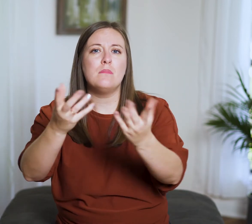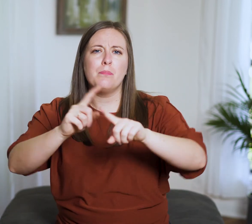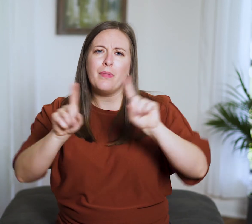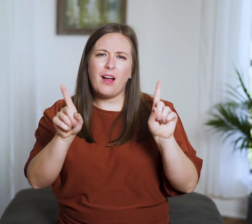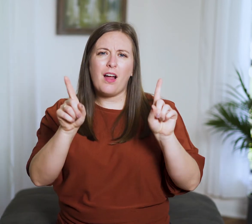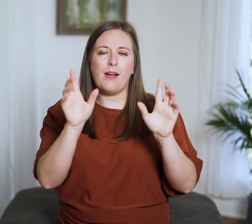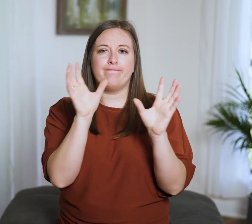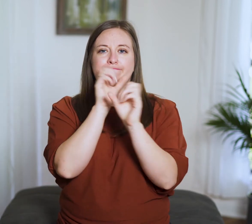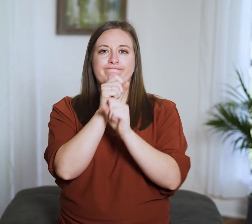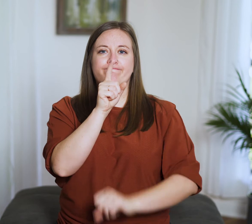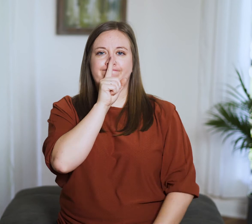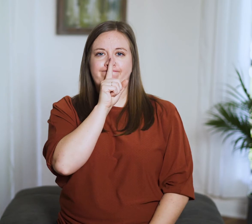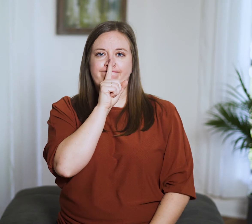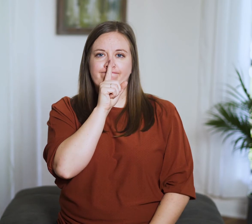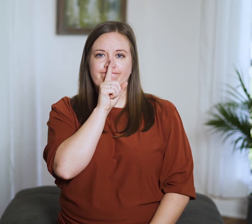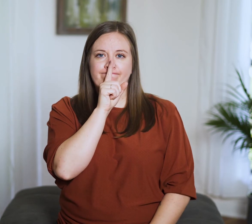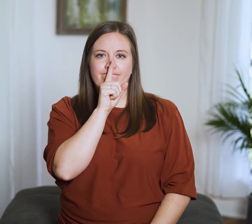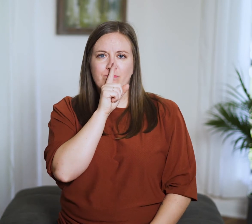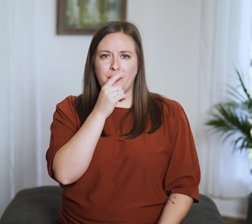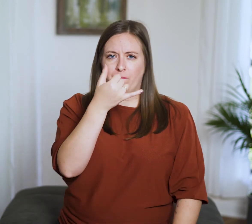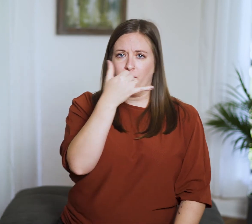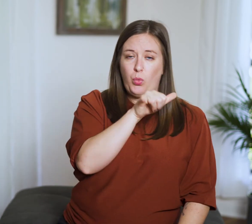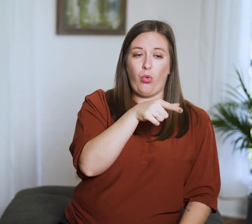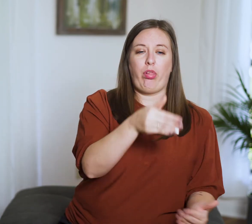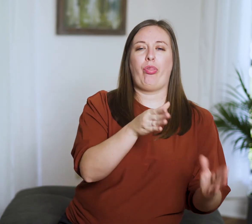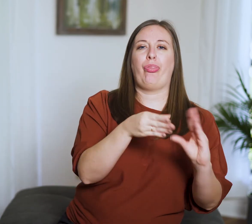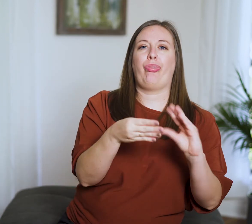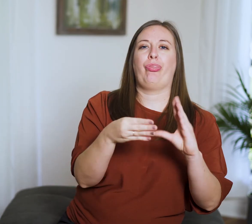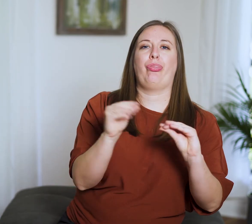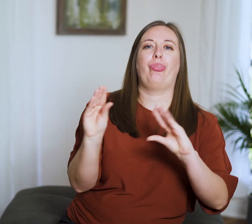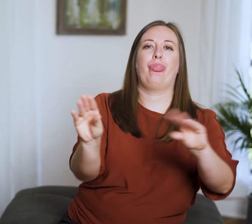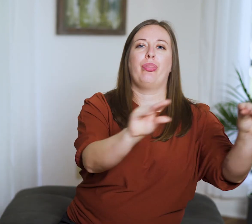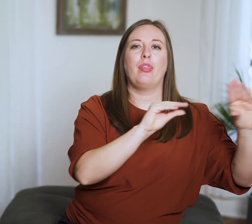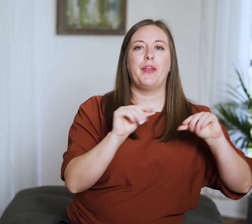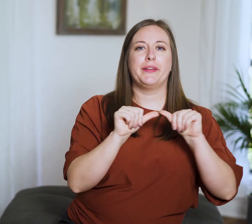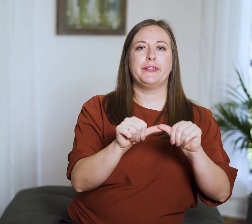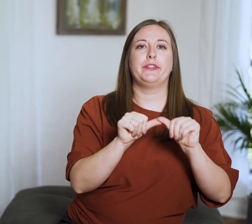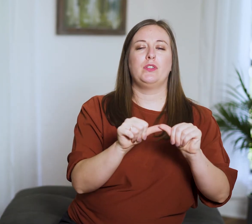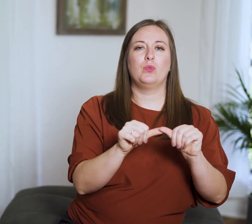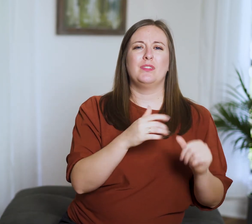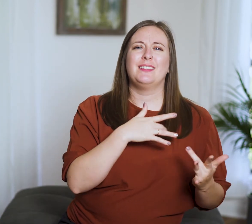but will keep his mouth shut, but the fool blabbers on endlessly